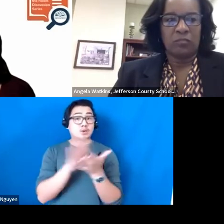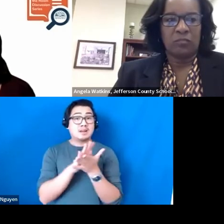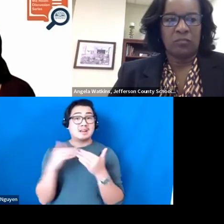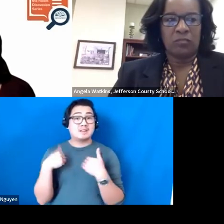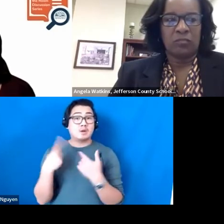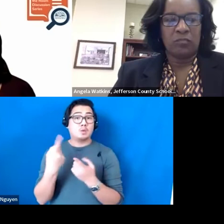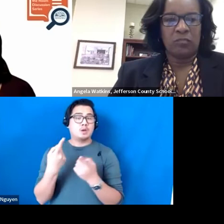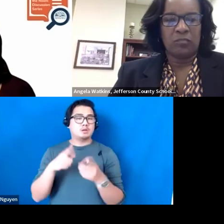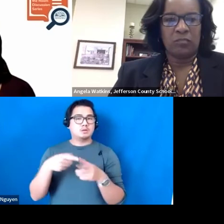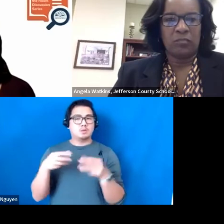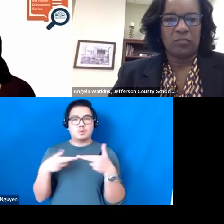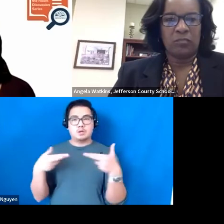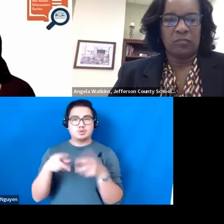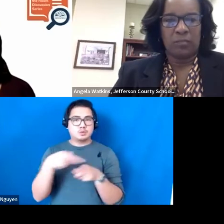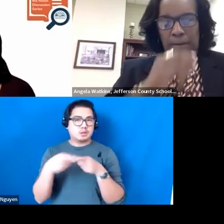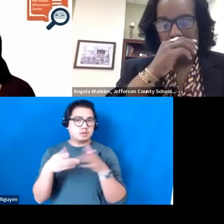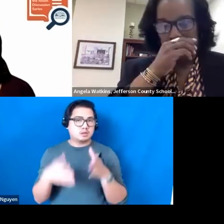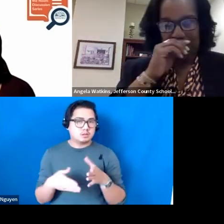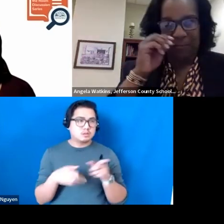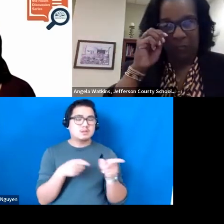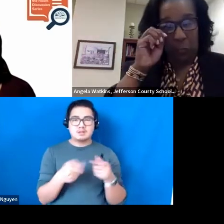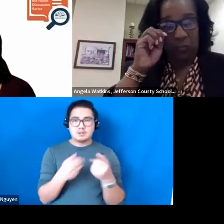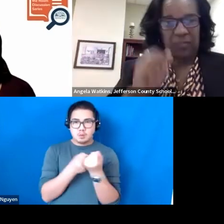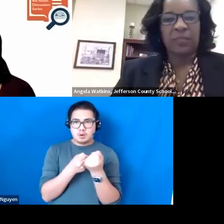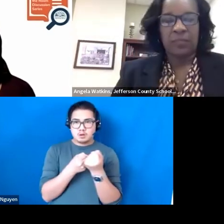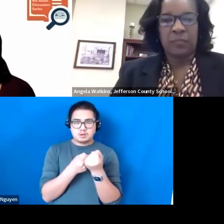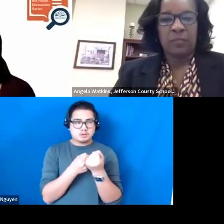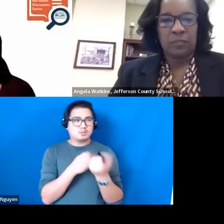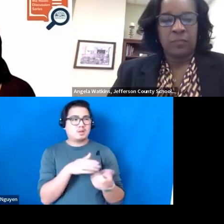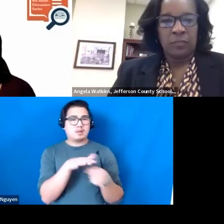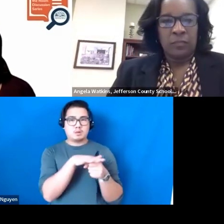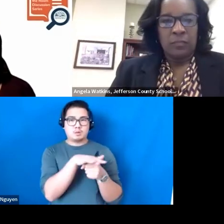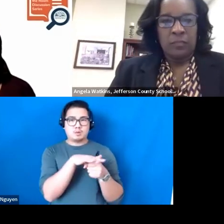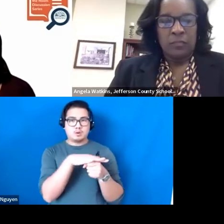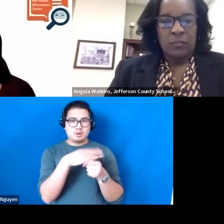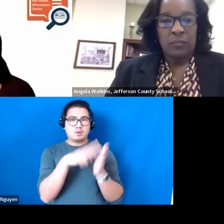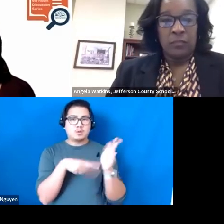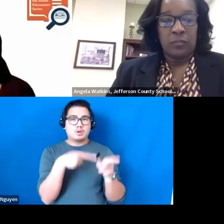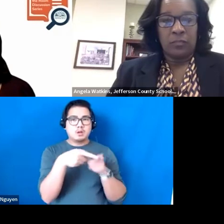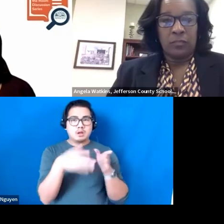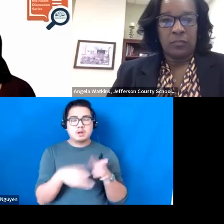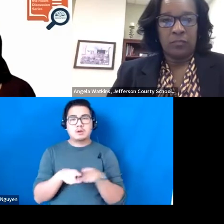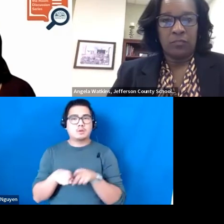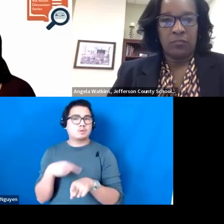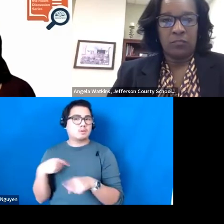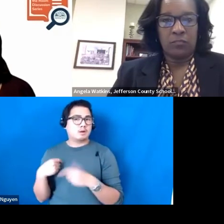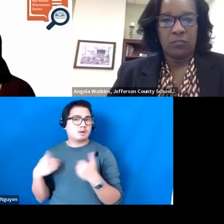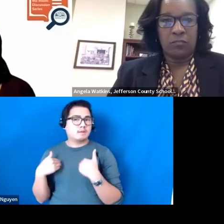and they work to support that local Reading Specialist. Then we have 2 other levels.